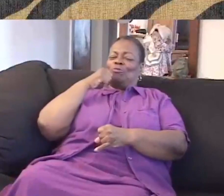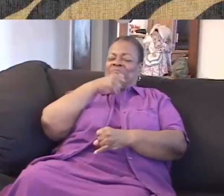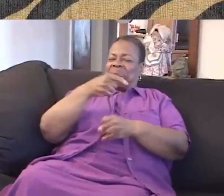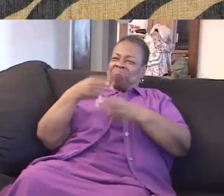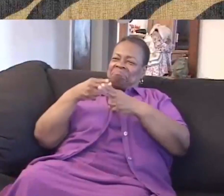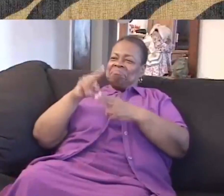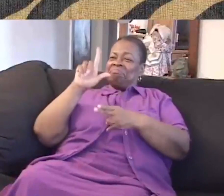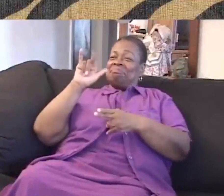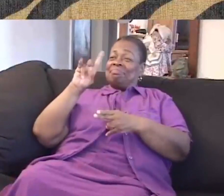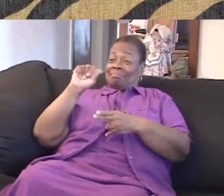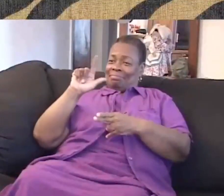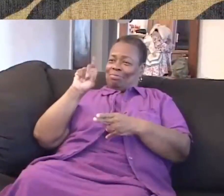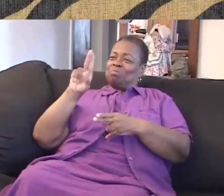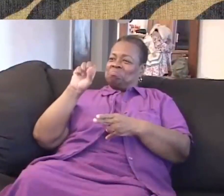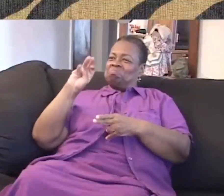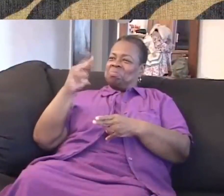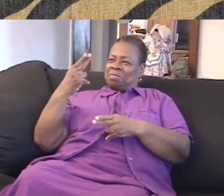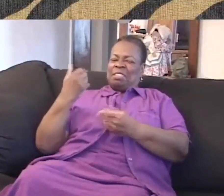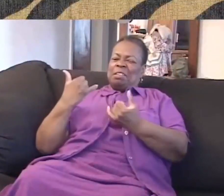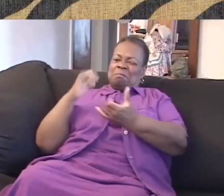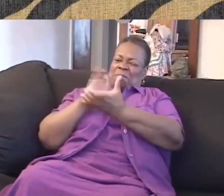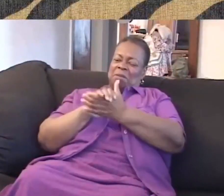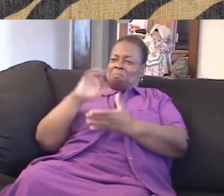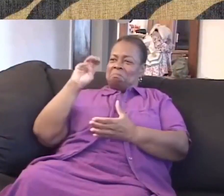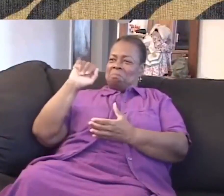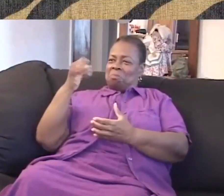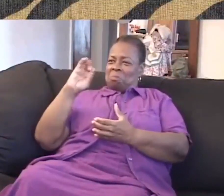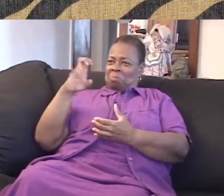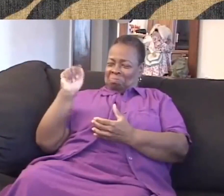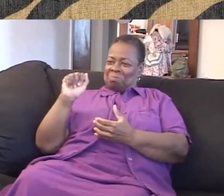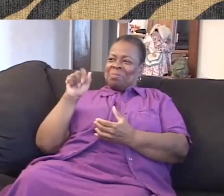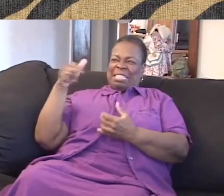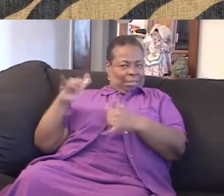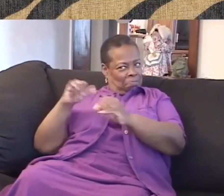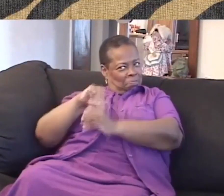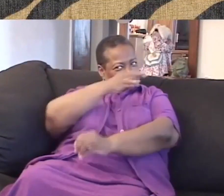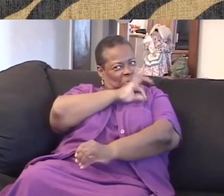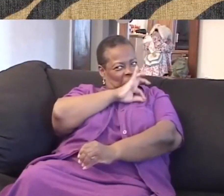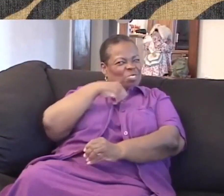When I went to deaf school, I had a friend named Linda, Linda Smith. And she's married, and she's got different last name here.